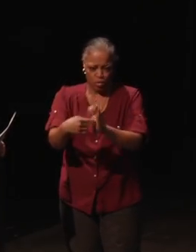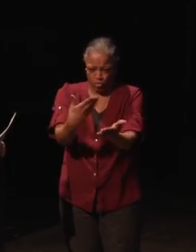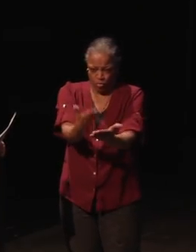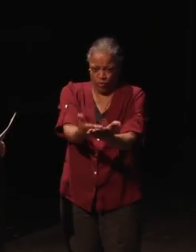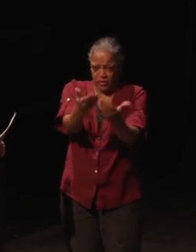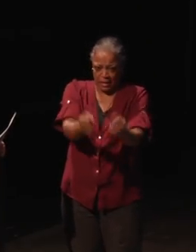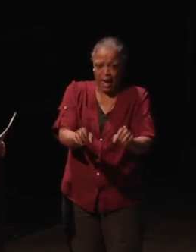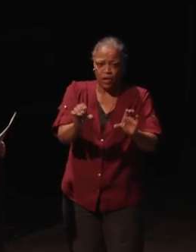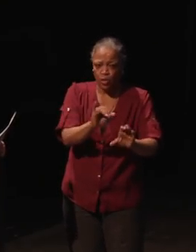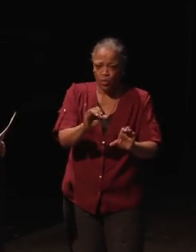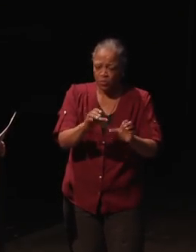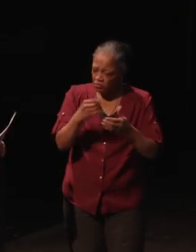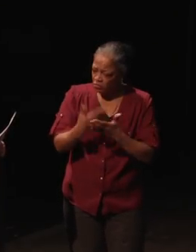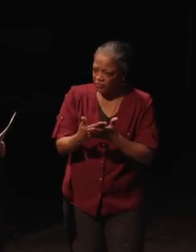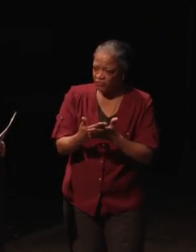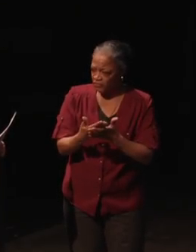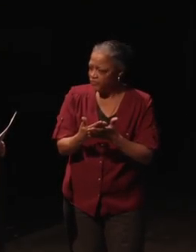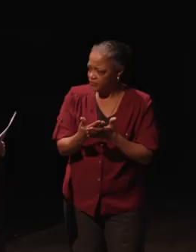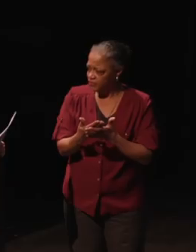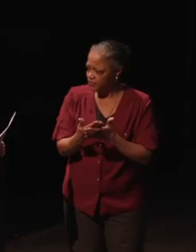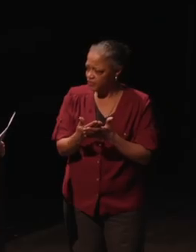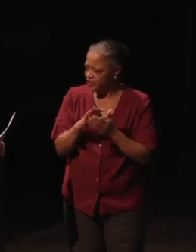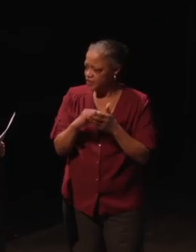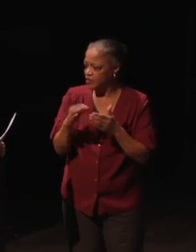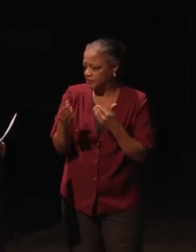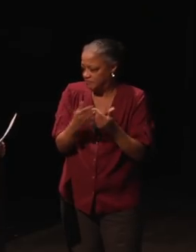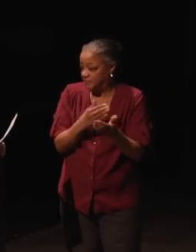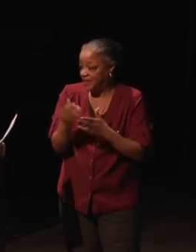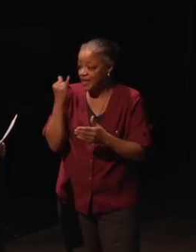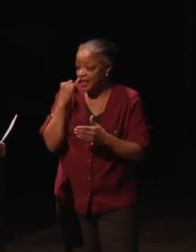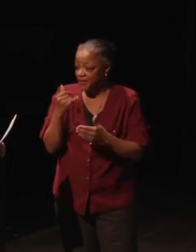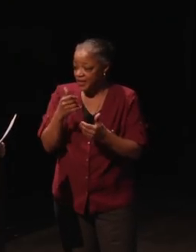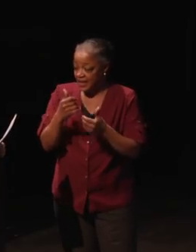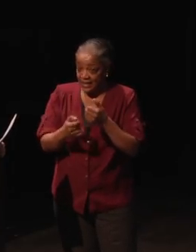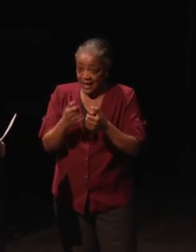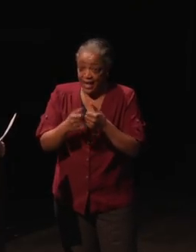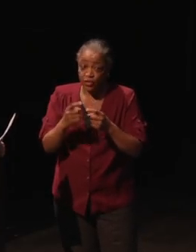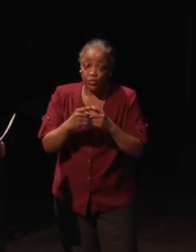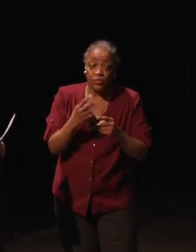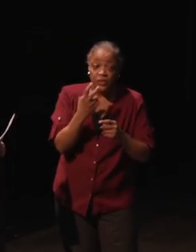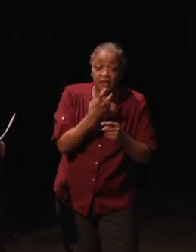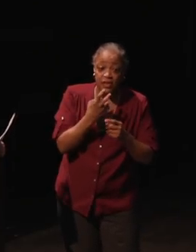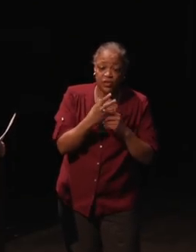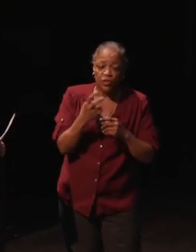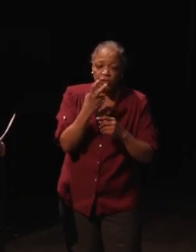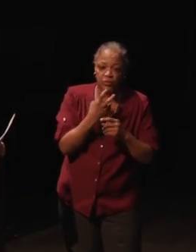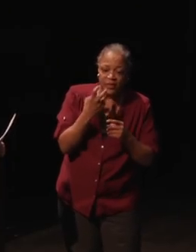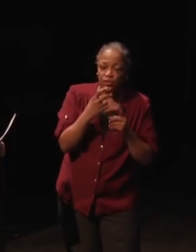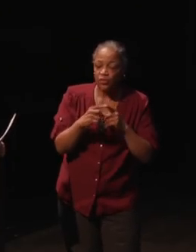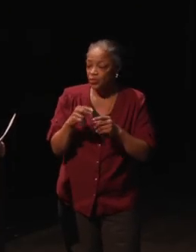So, even if text-to-speech or speech-to-text features